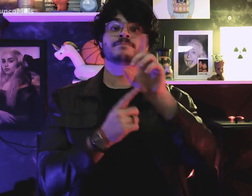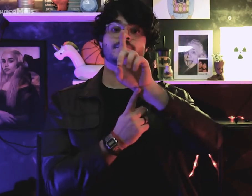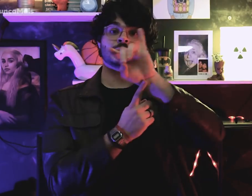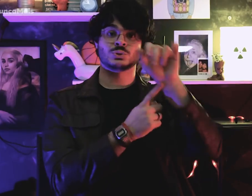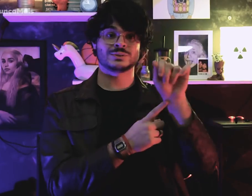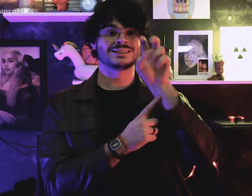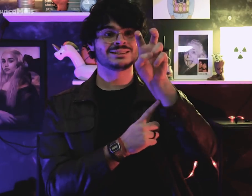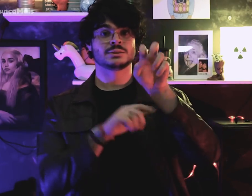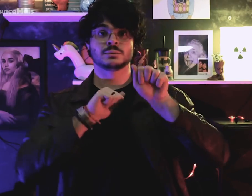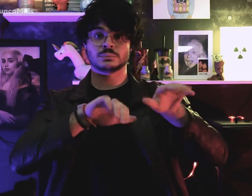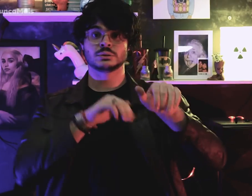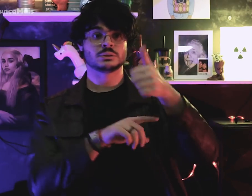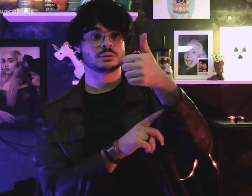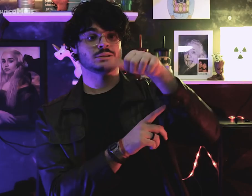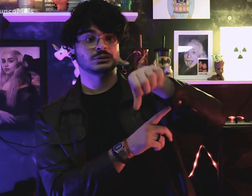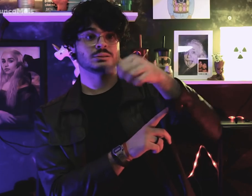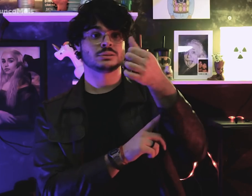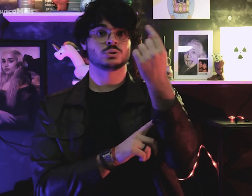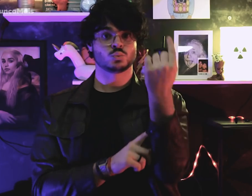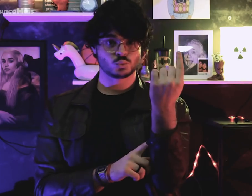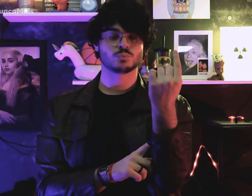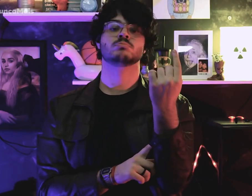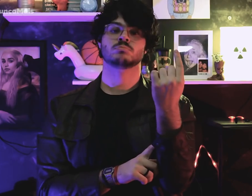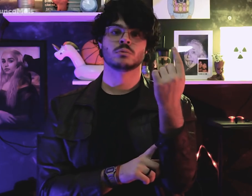On September 7, 1961,